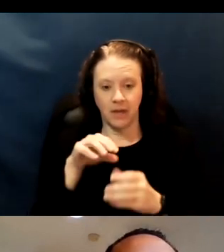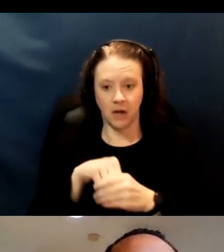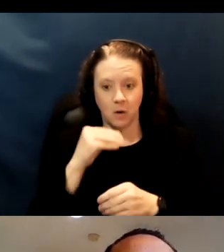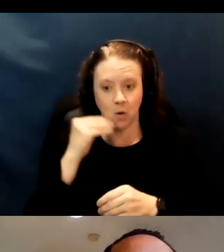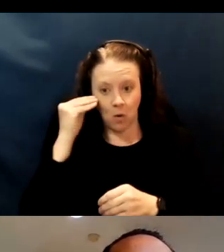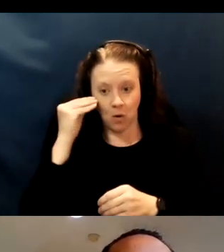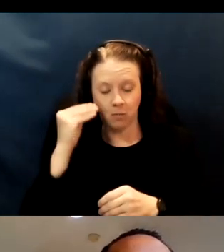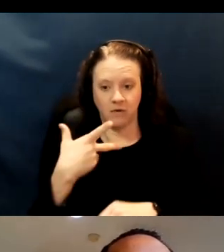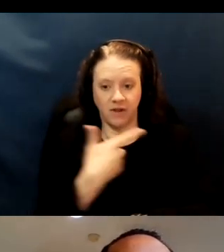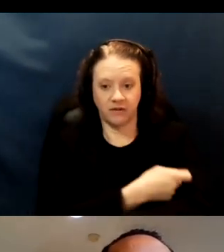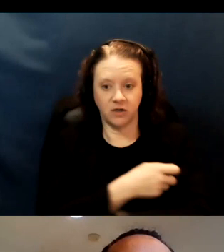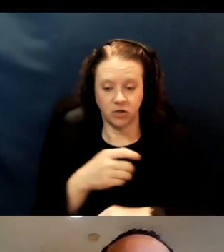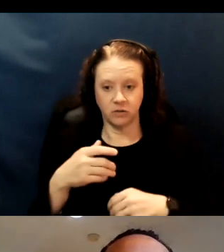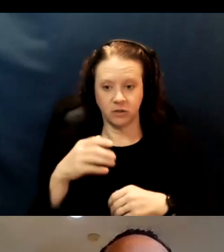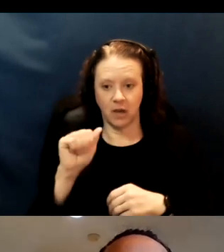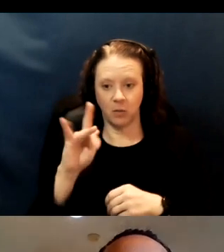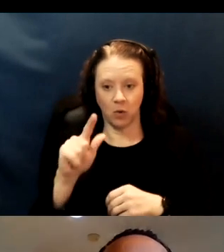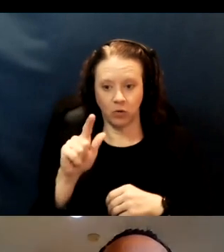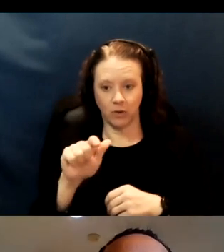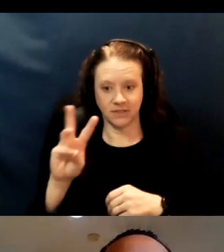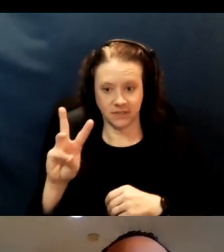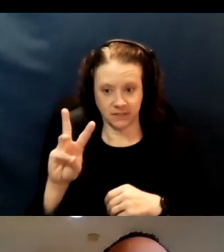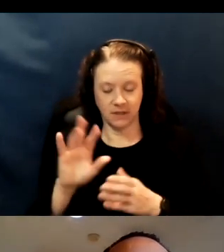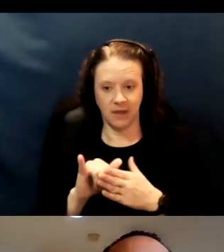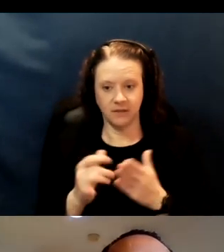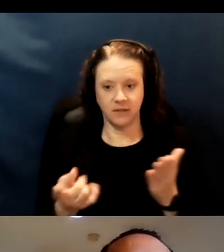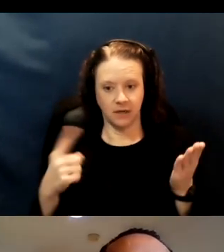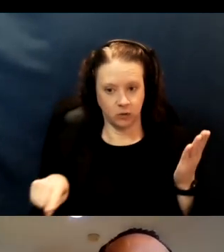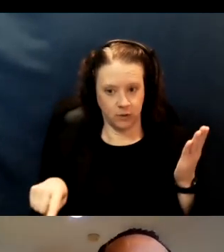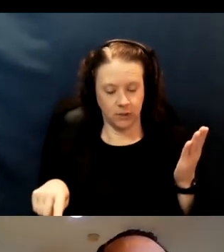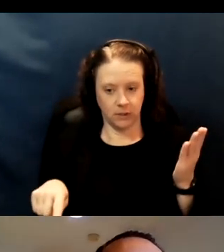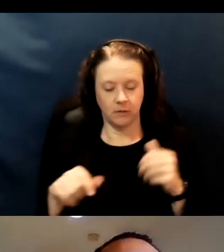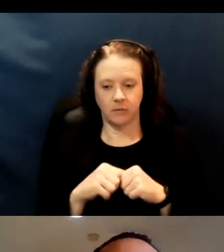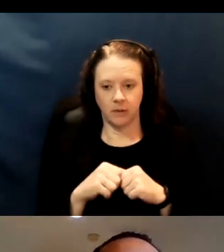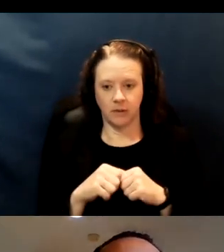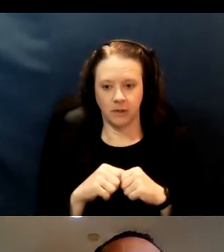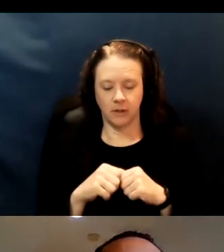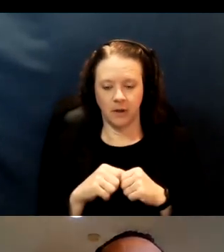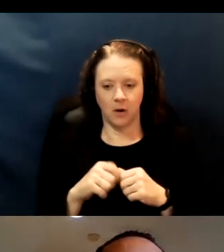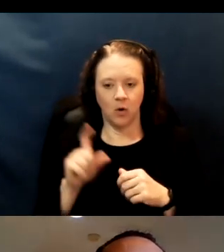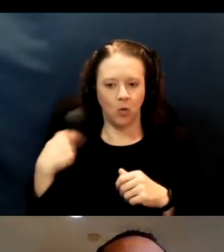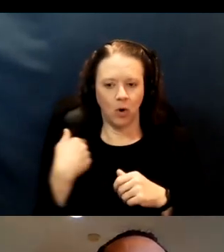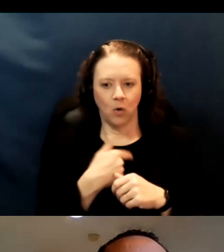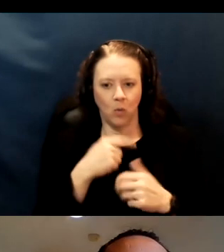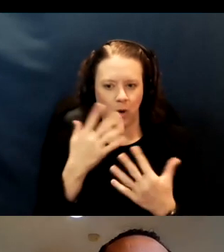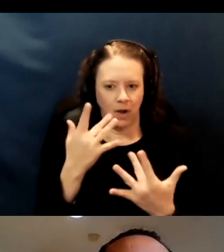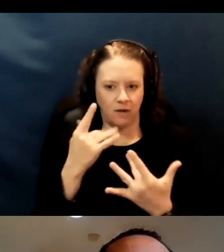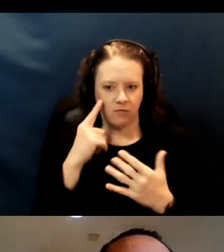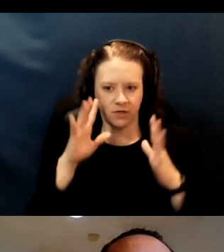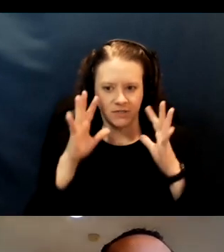on April 26. So that's a week from today, pending decision on the Johnson and Johnson vaccine.